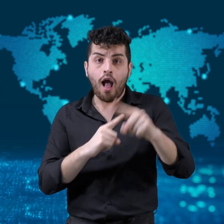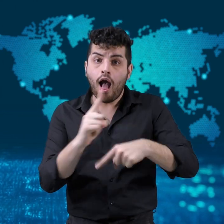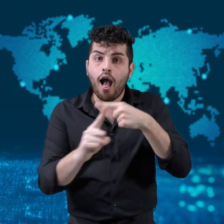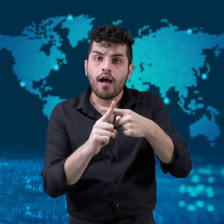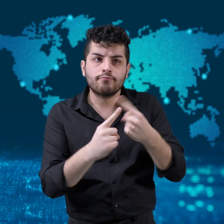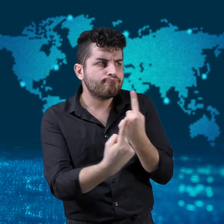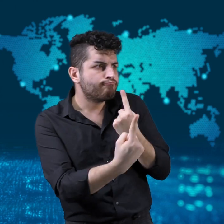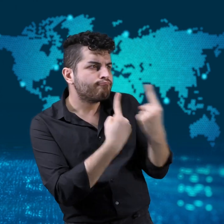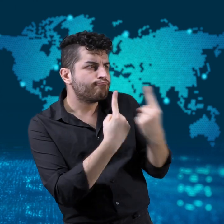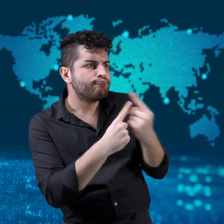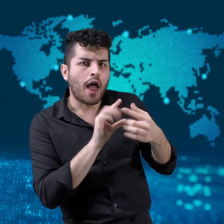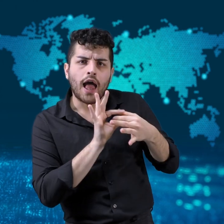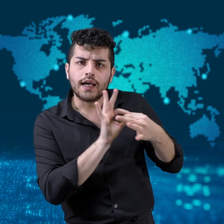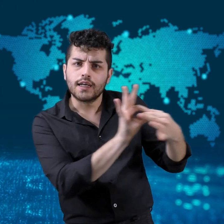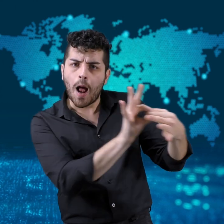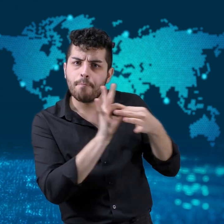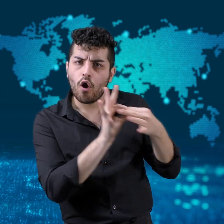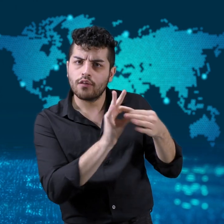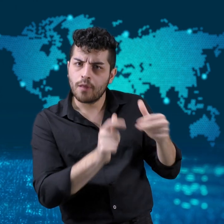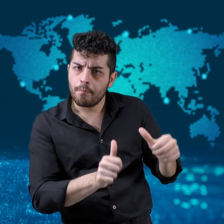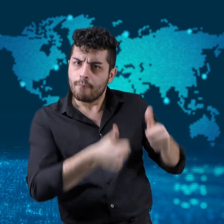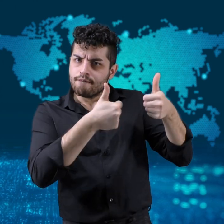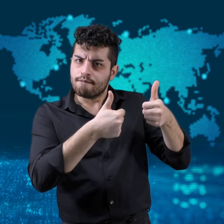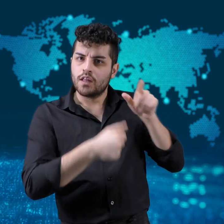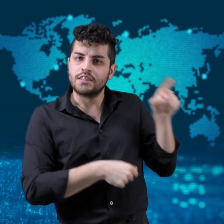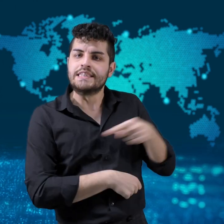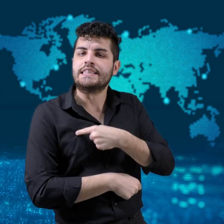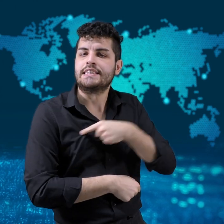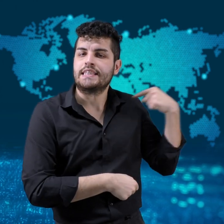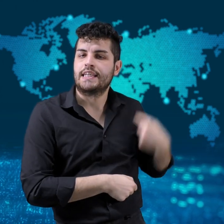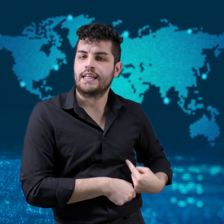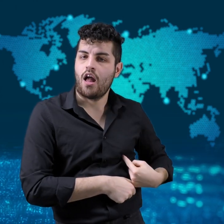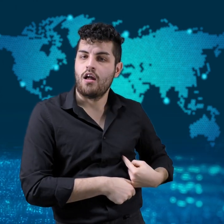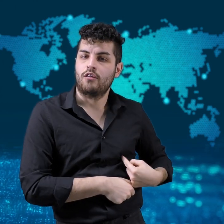a better relationship with China.